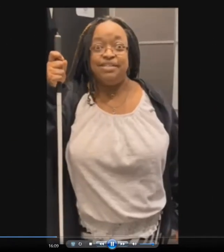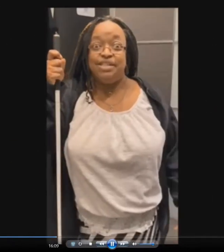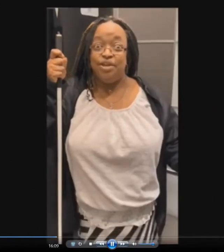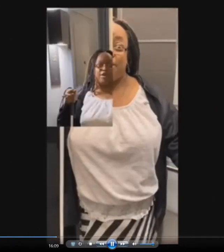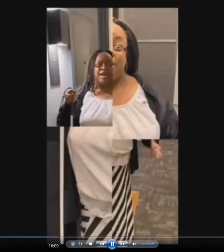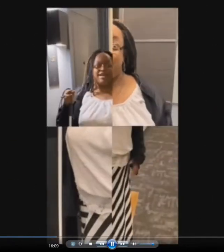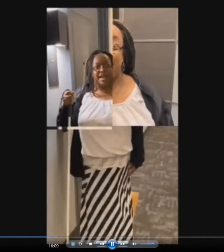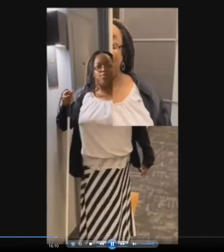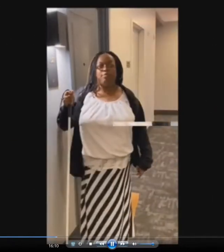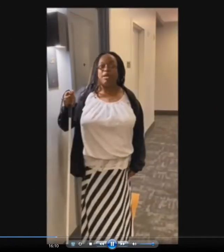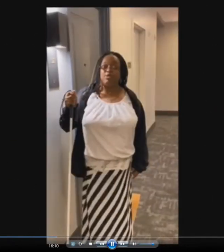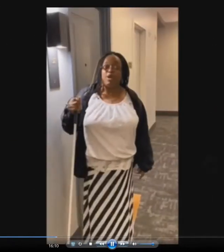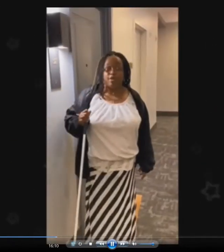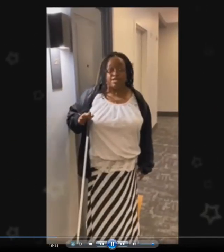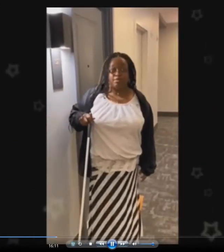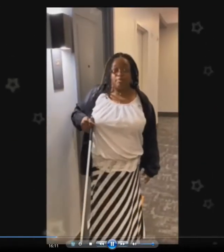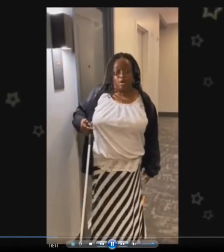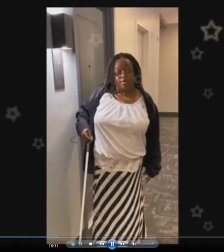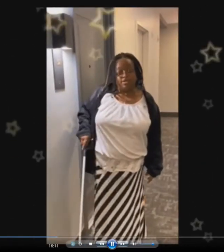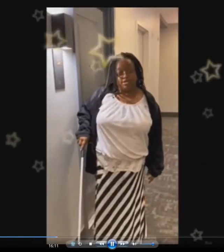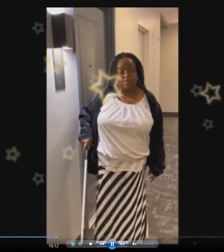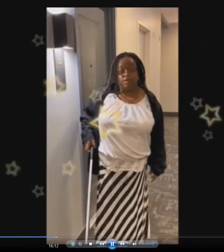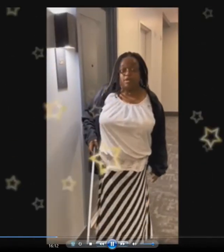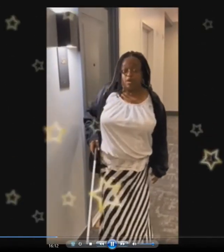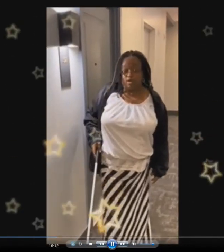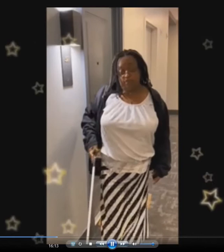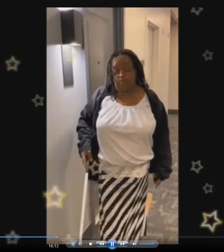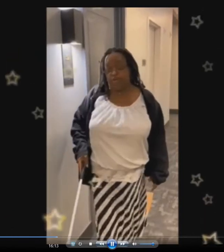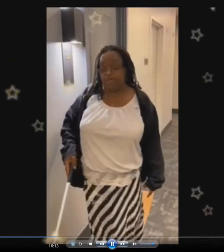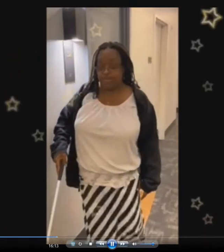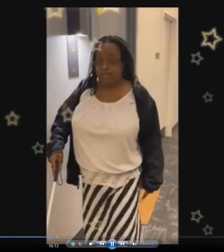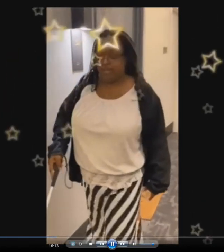go -- job, and now I will walk back to the apartment from you are clubhouse.